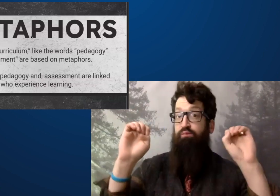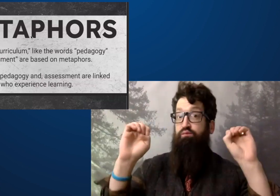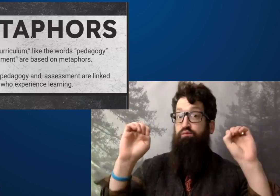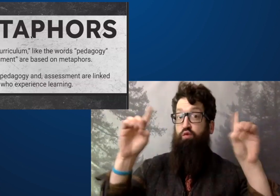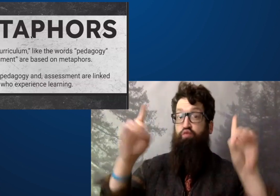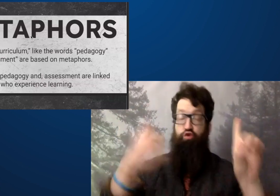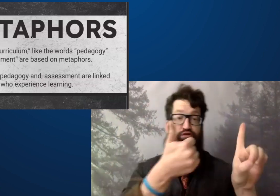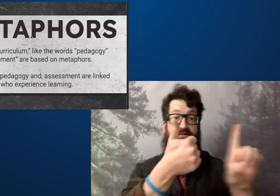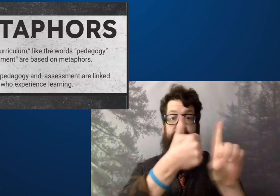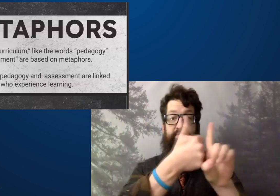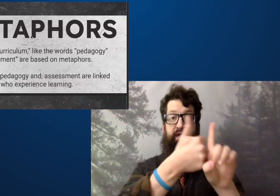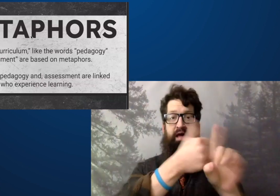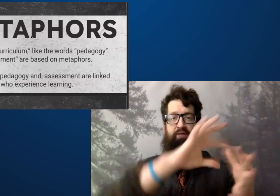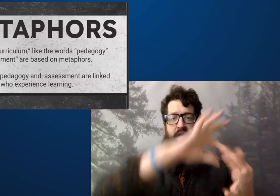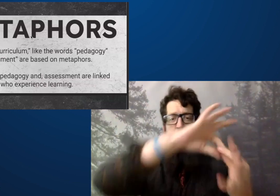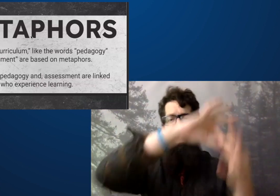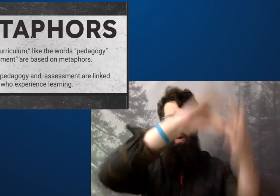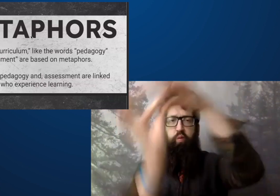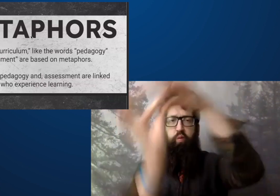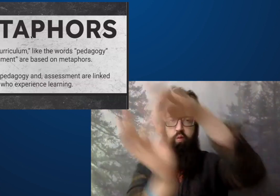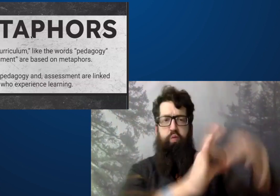Have a look at the slide.